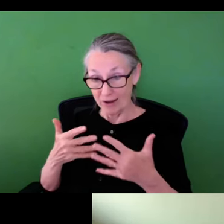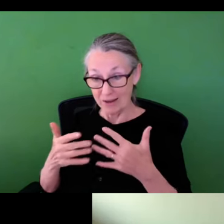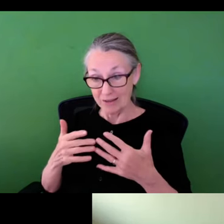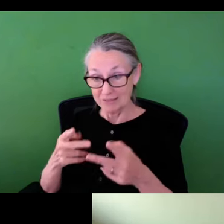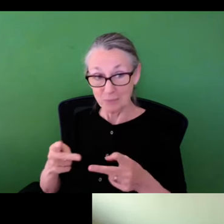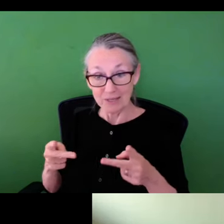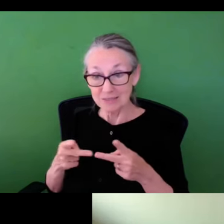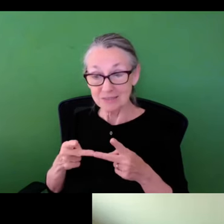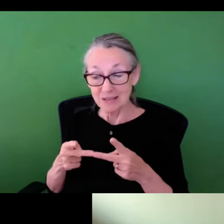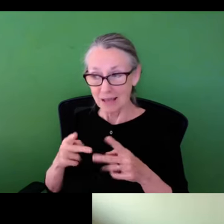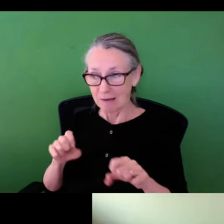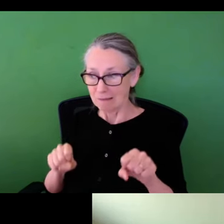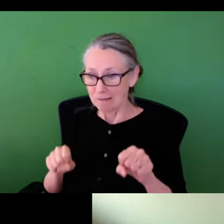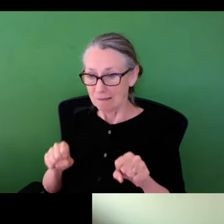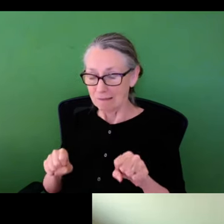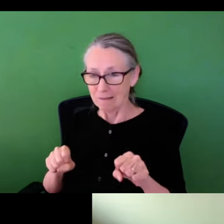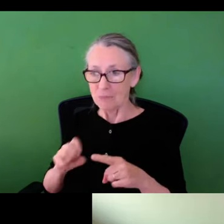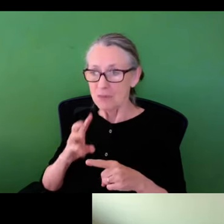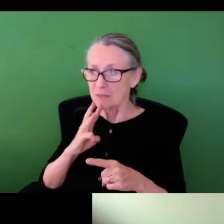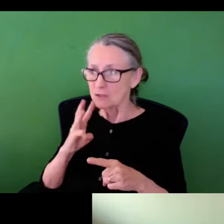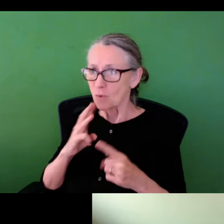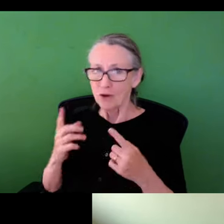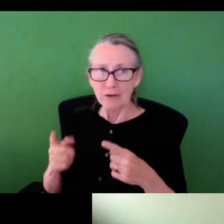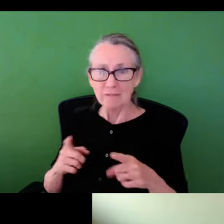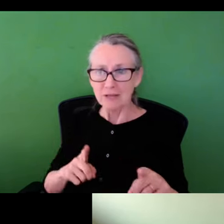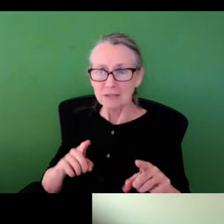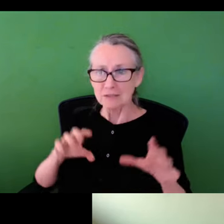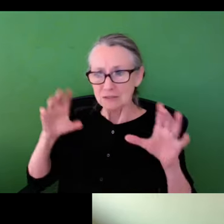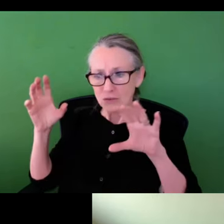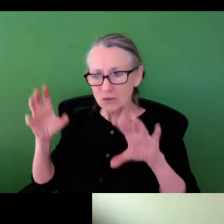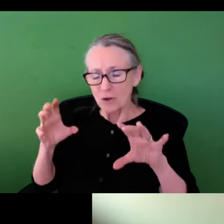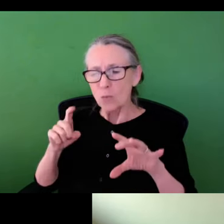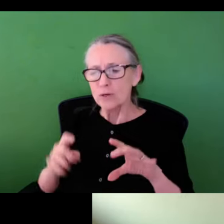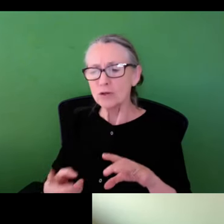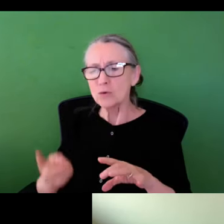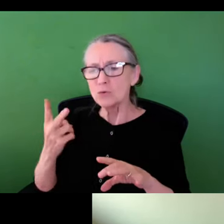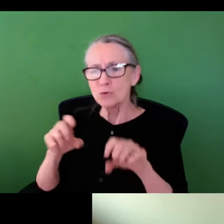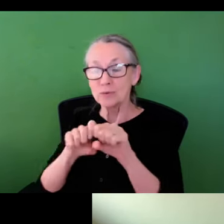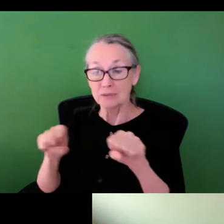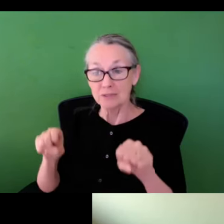we are still having existing gray spaces and the uncertainty of these stormwater events, we have